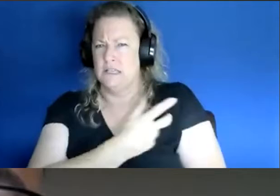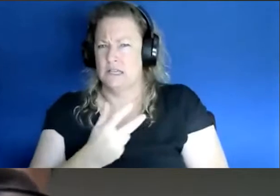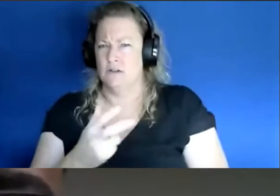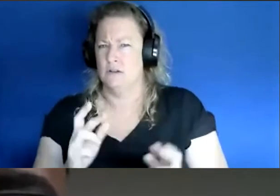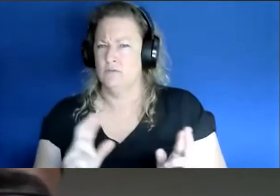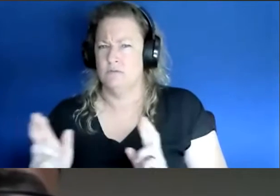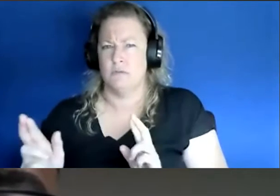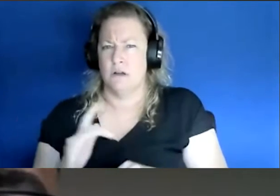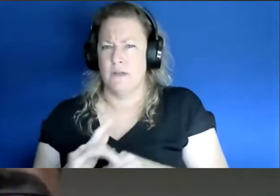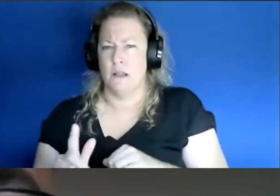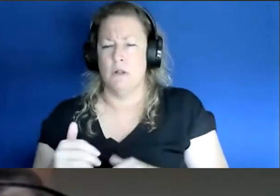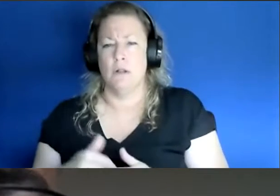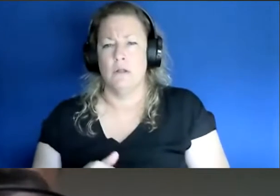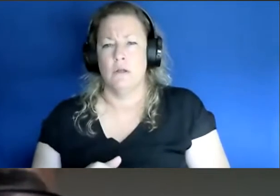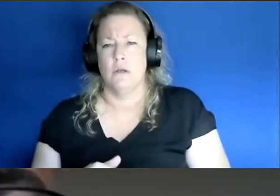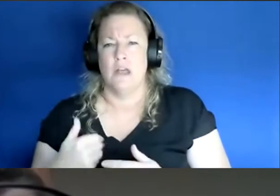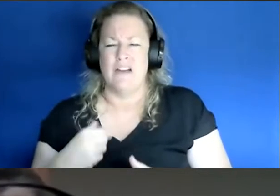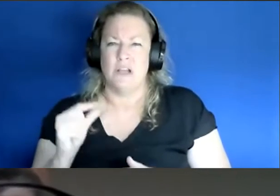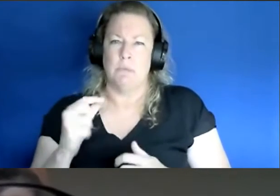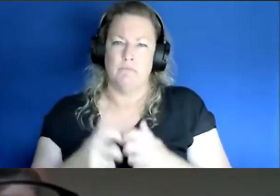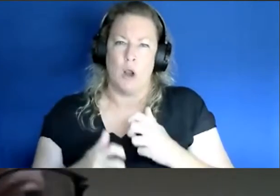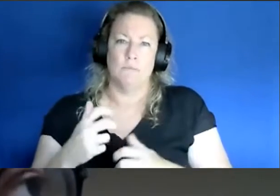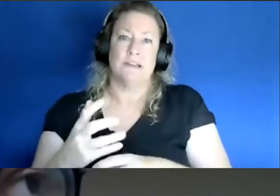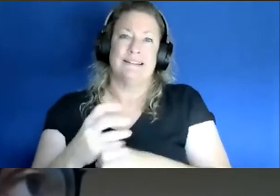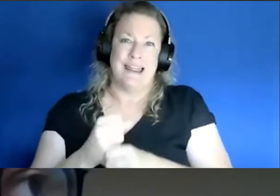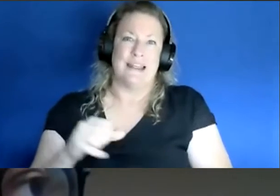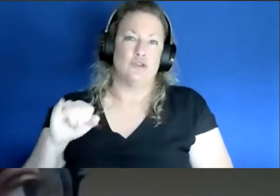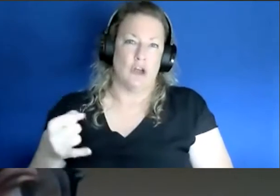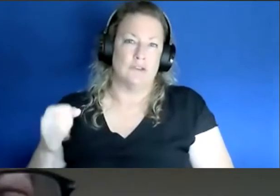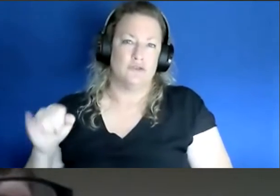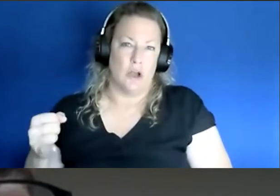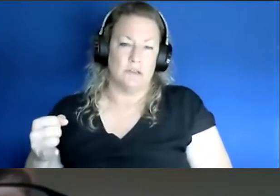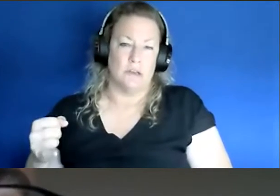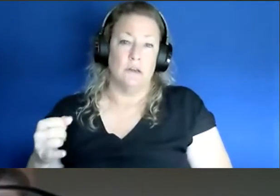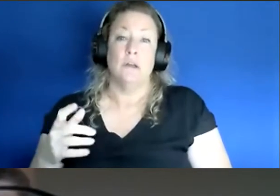having a little bit of issues getting the Johnson Johnson in. Of course Johnson Johnson there's